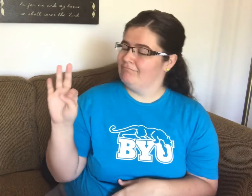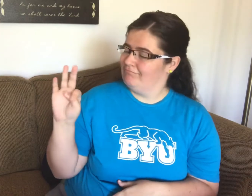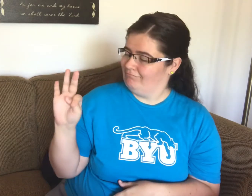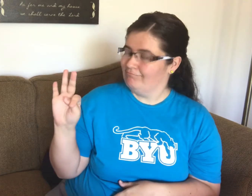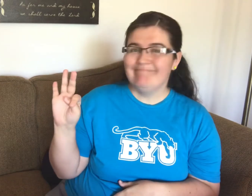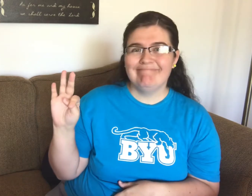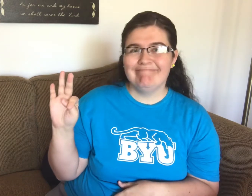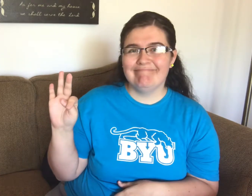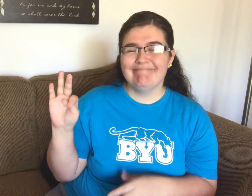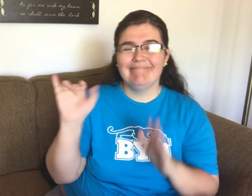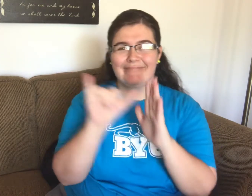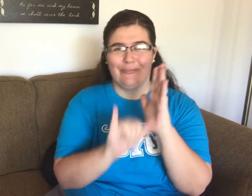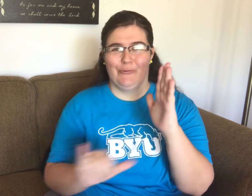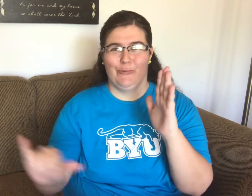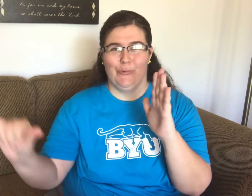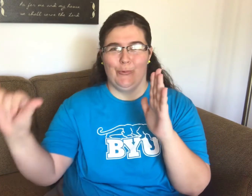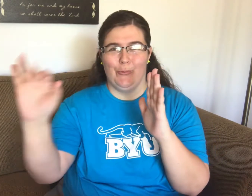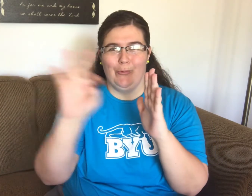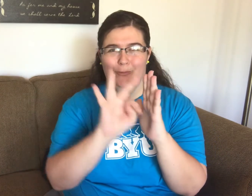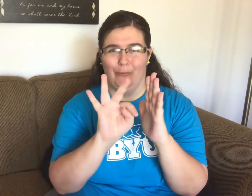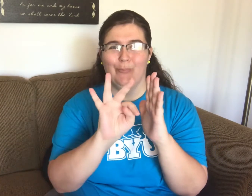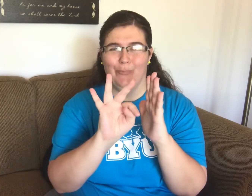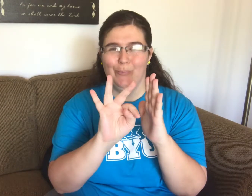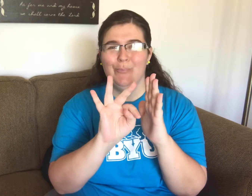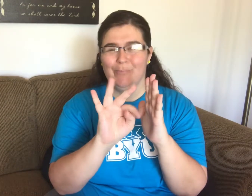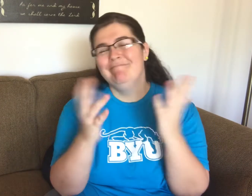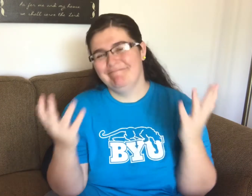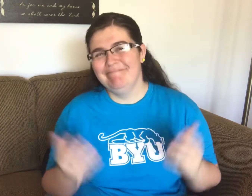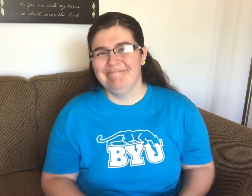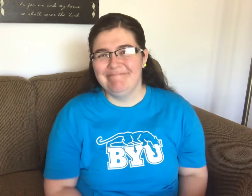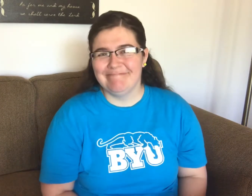like in France: YOUTUBE